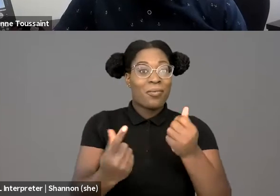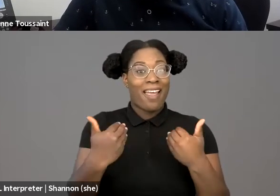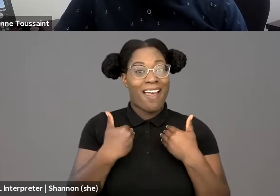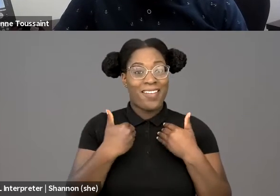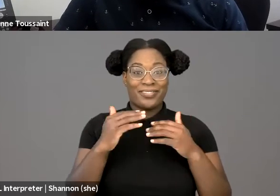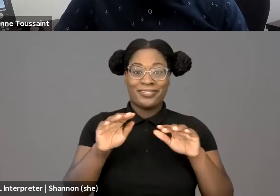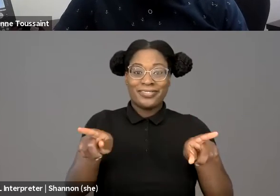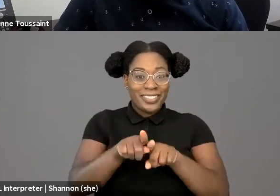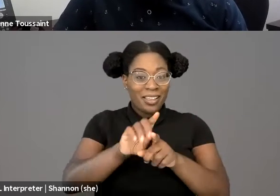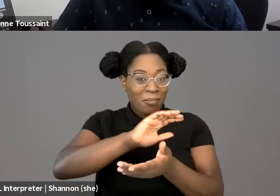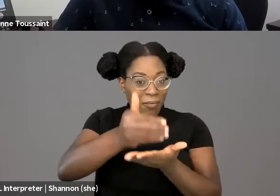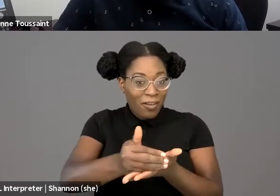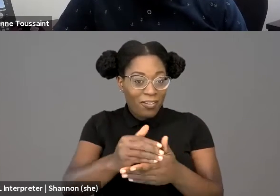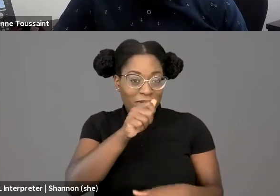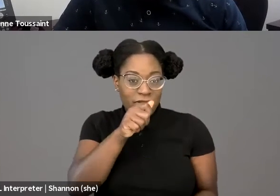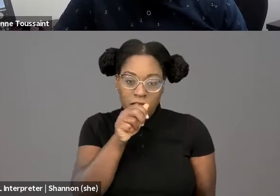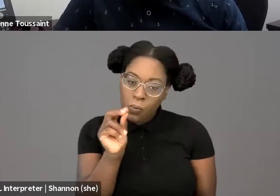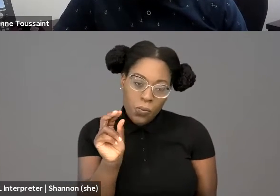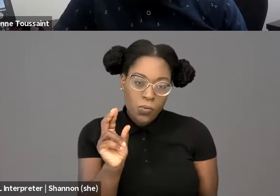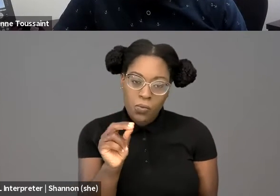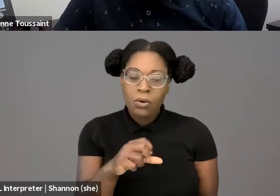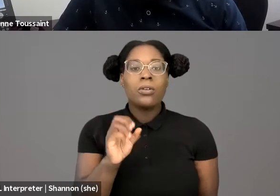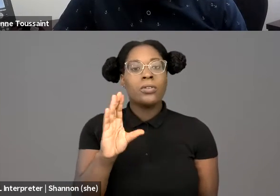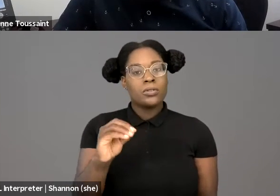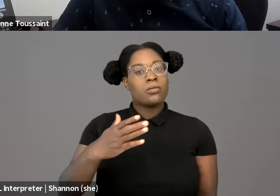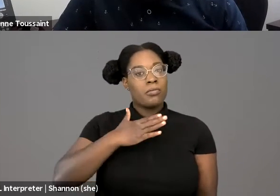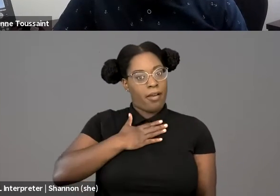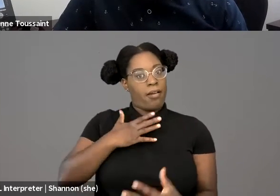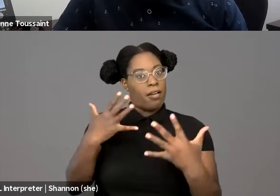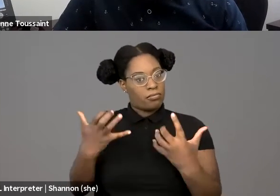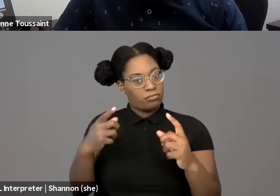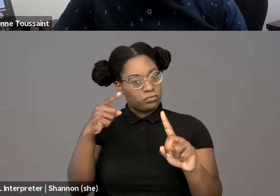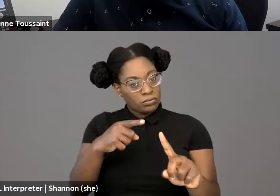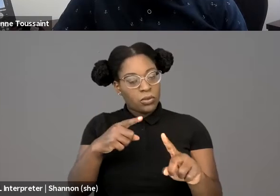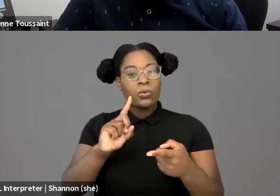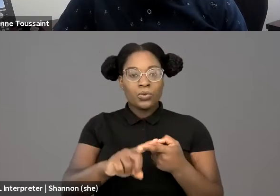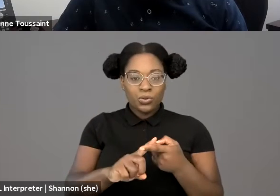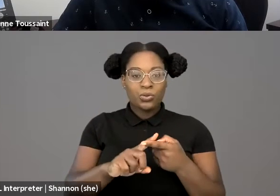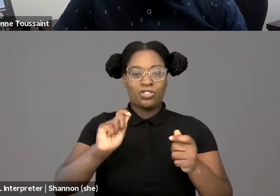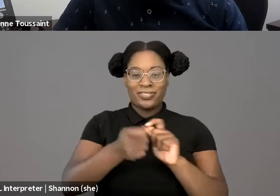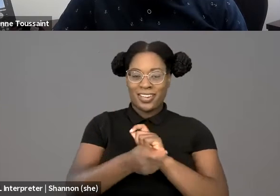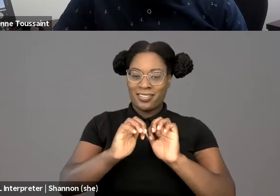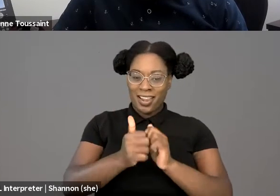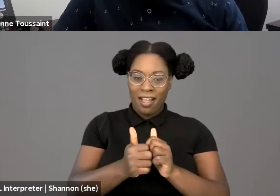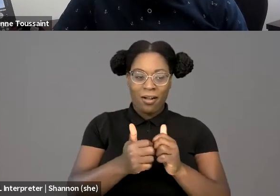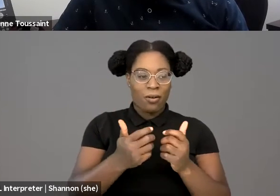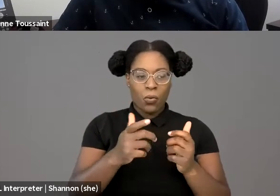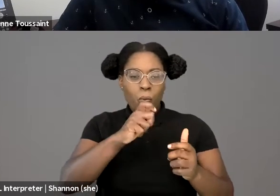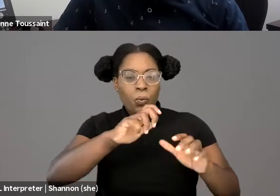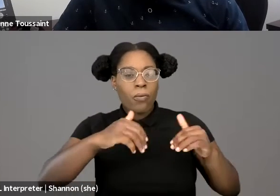is it has the potential to redistribute privacy, such that those who have historically enjoyed